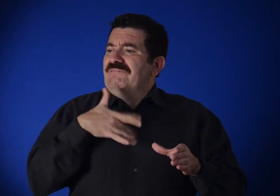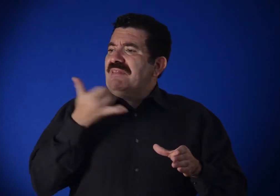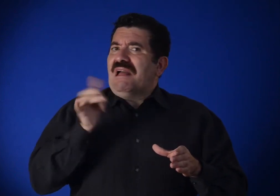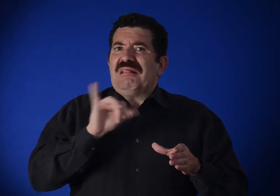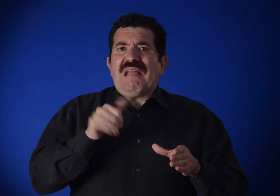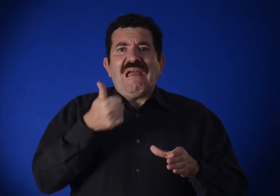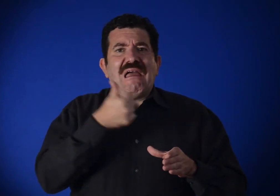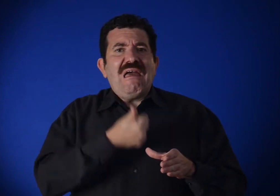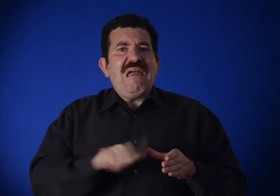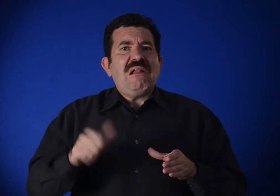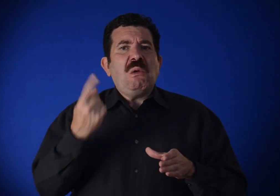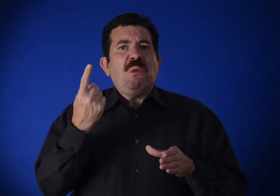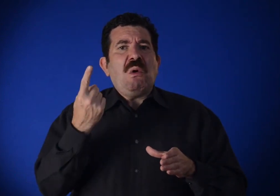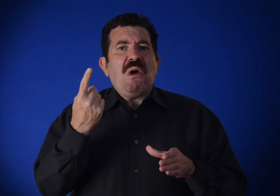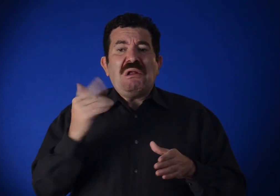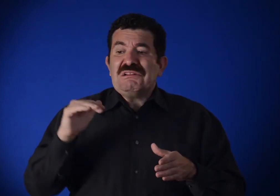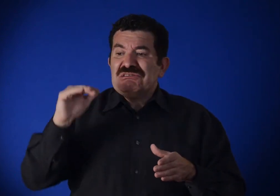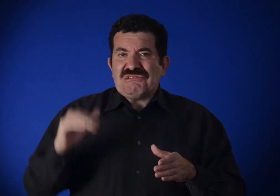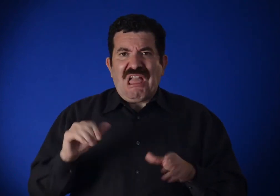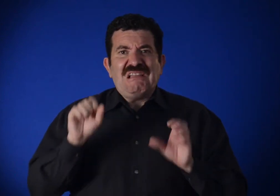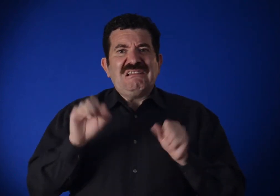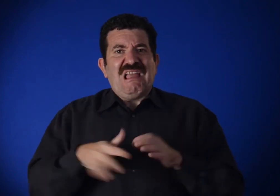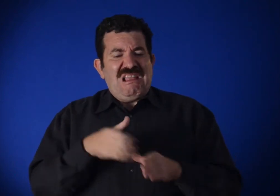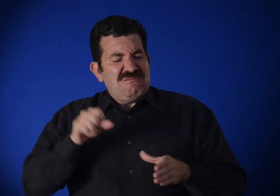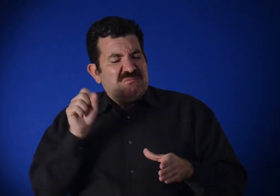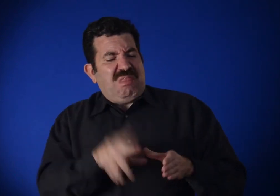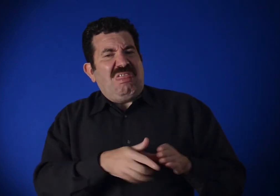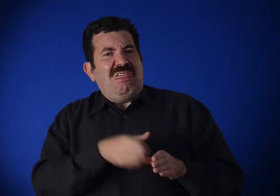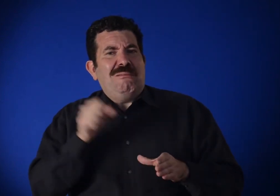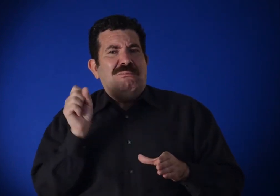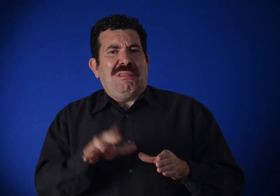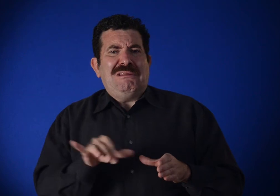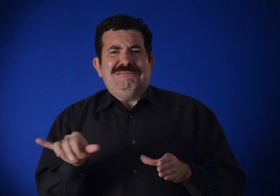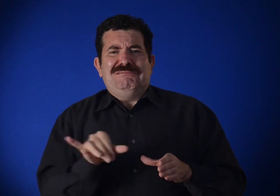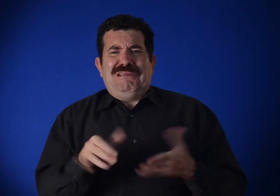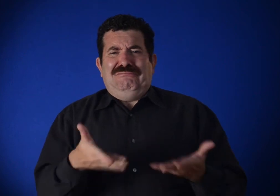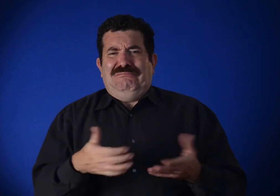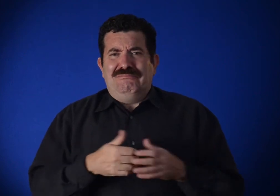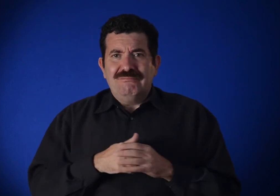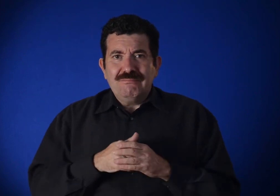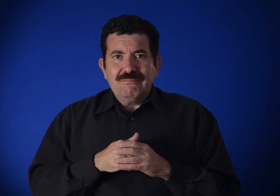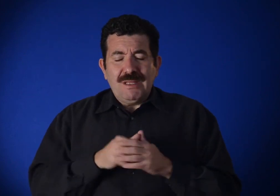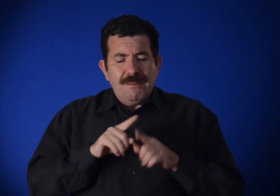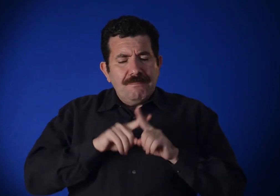the very sense that anyone, even a child, can make a painting like this one,